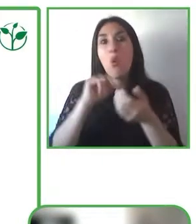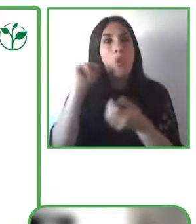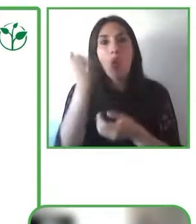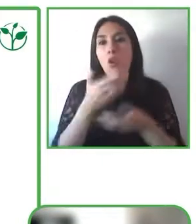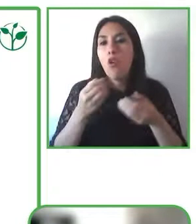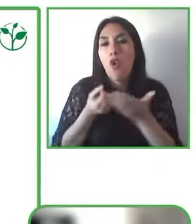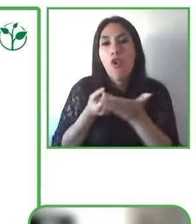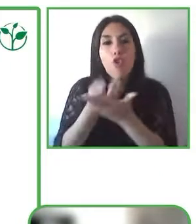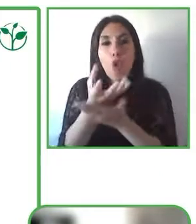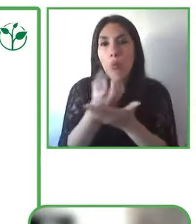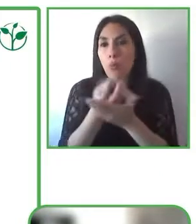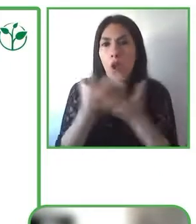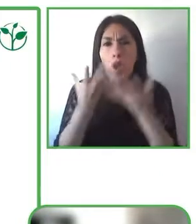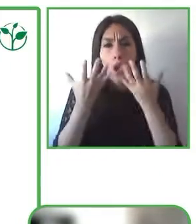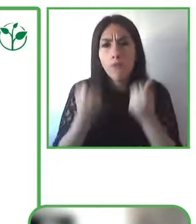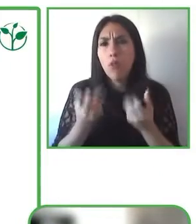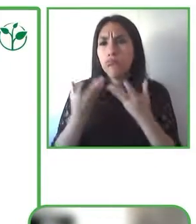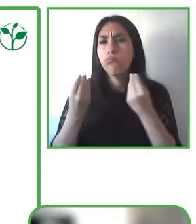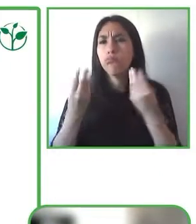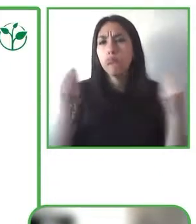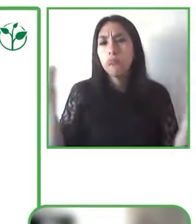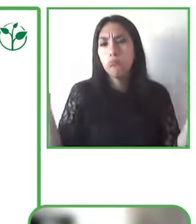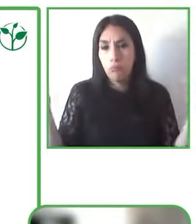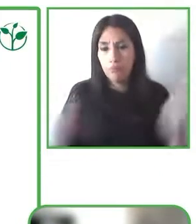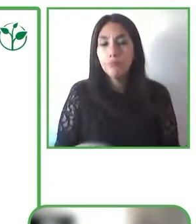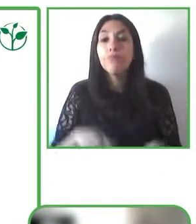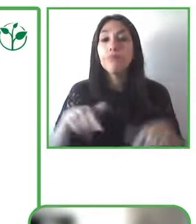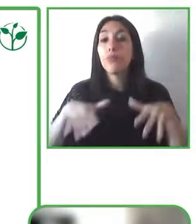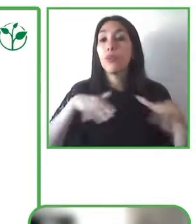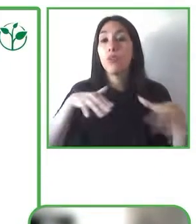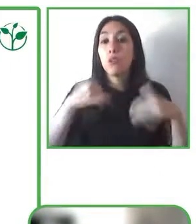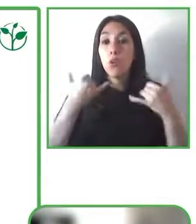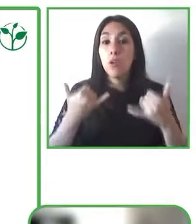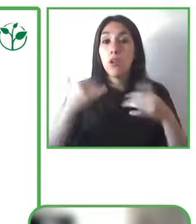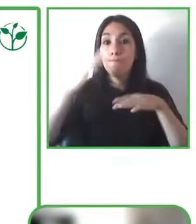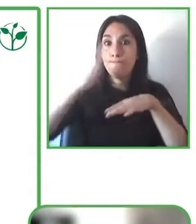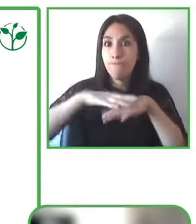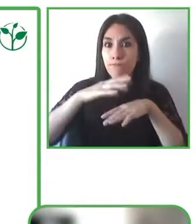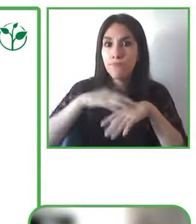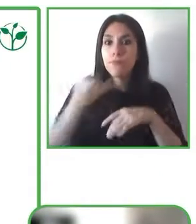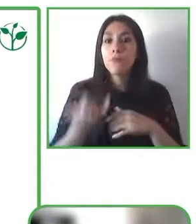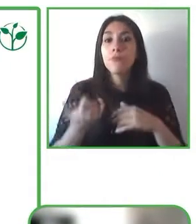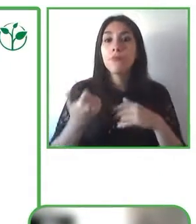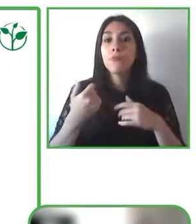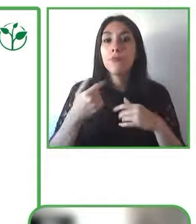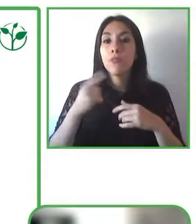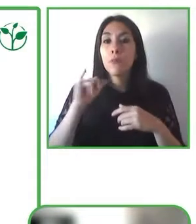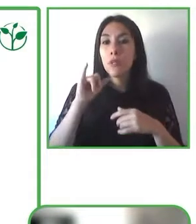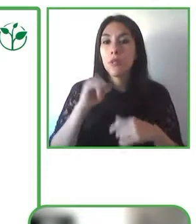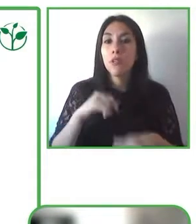important information between manufacturers and users in terms of providing information about